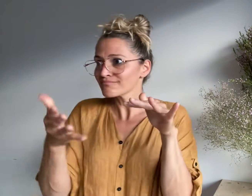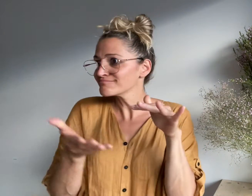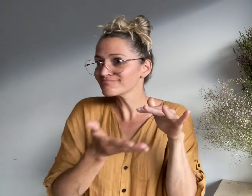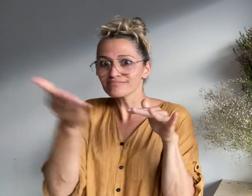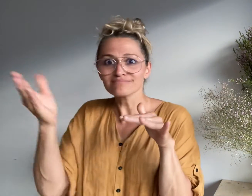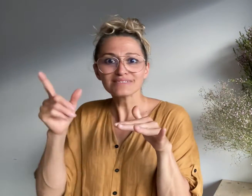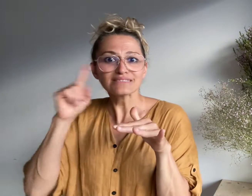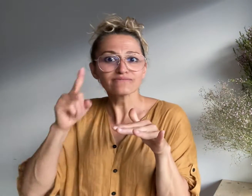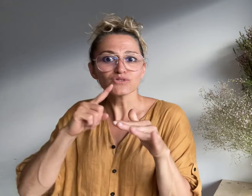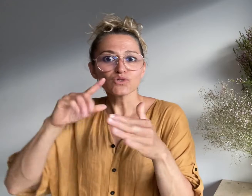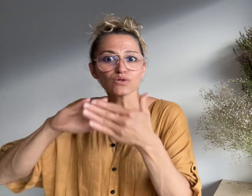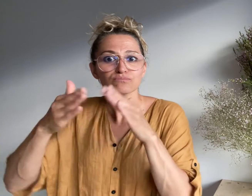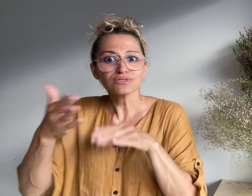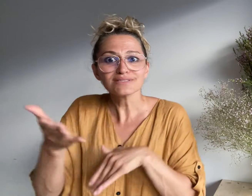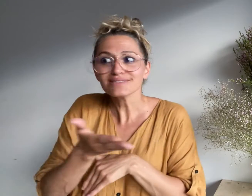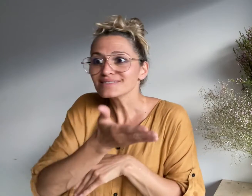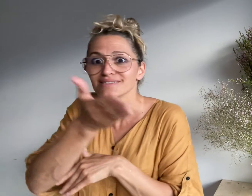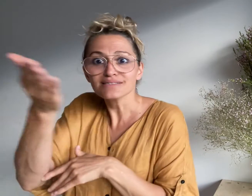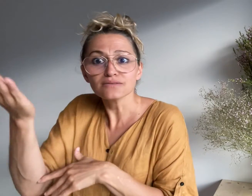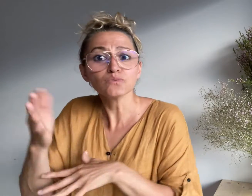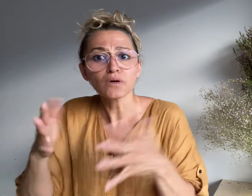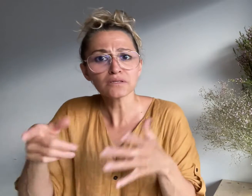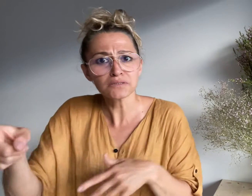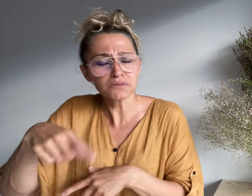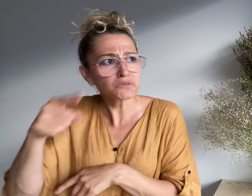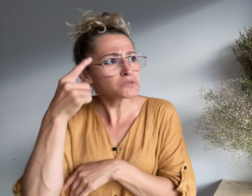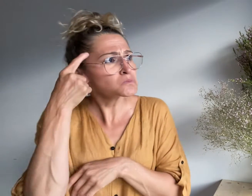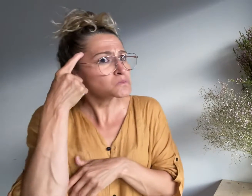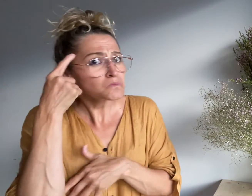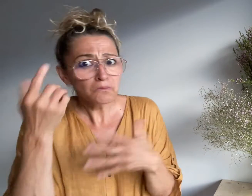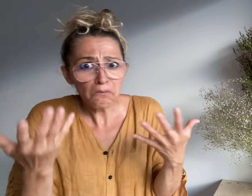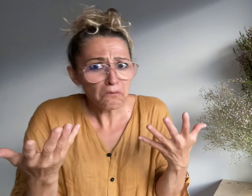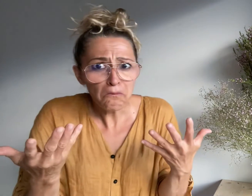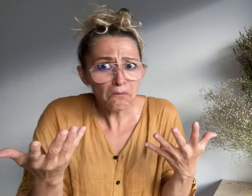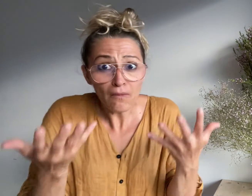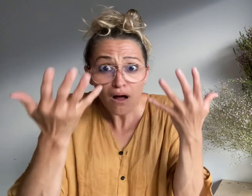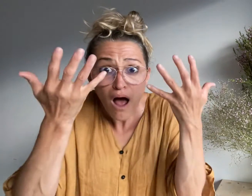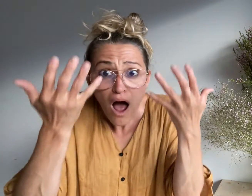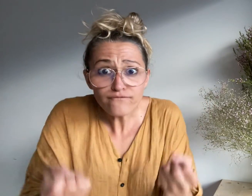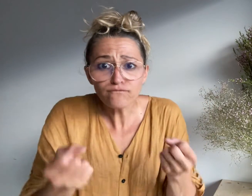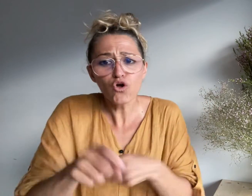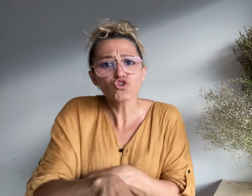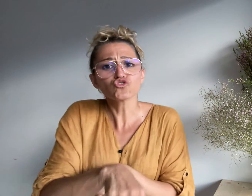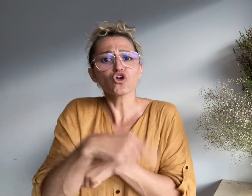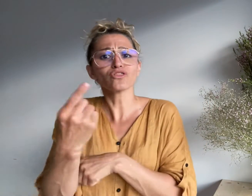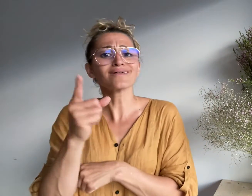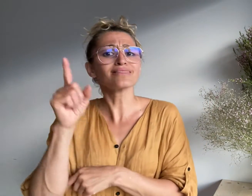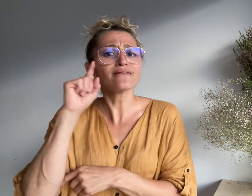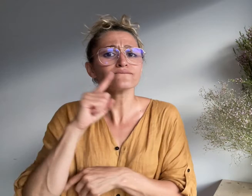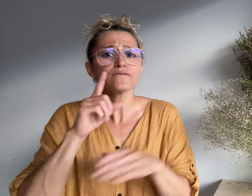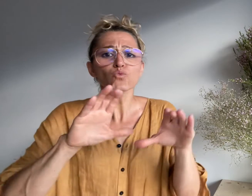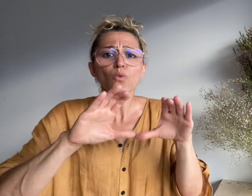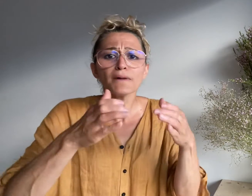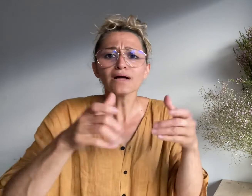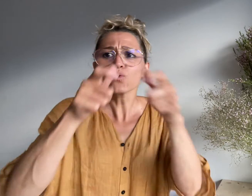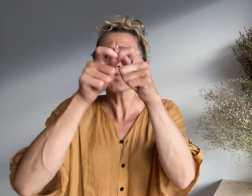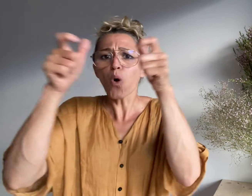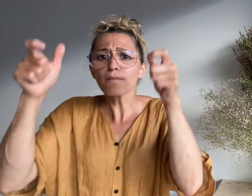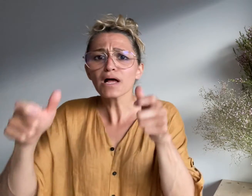community as they do not know of other Deaf companies,